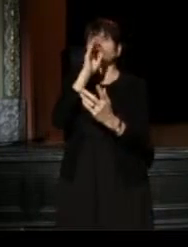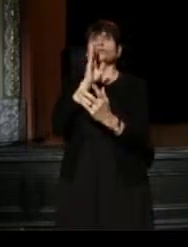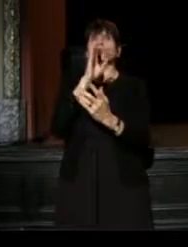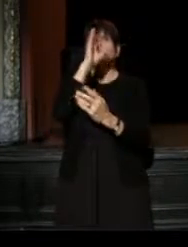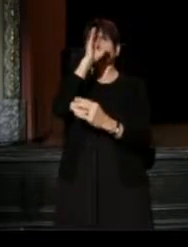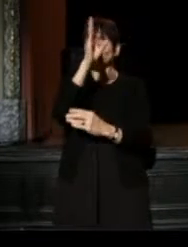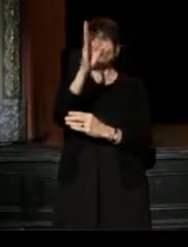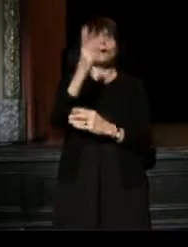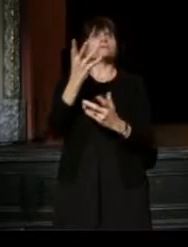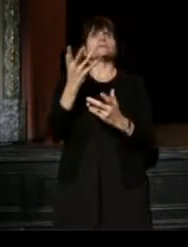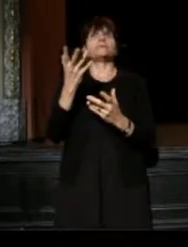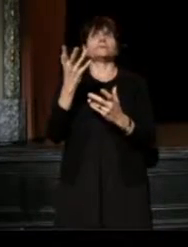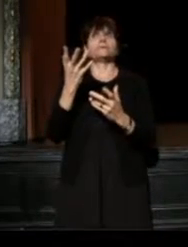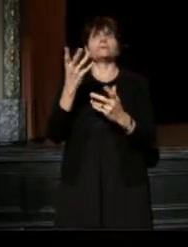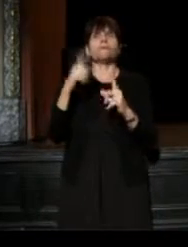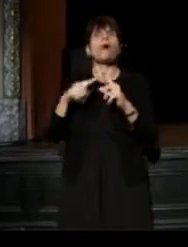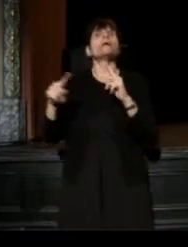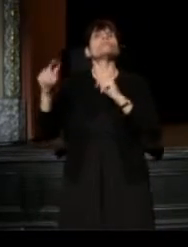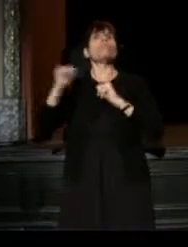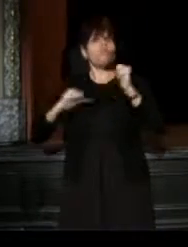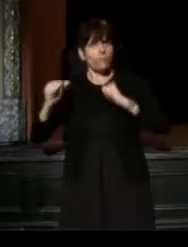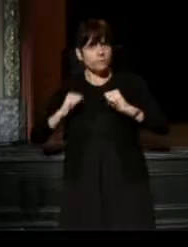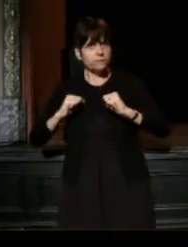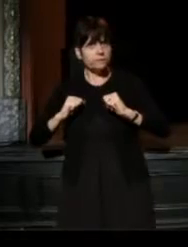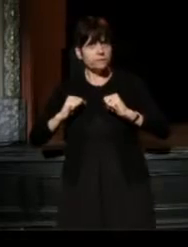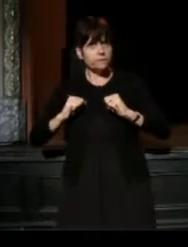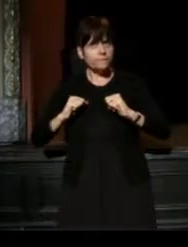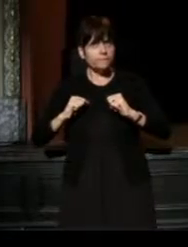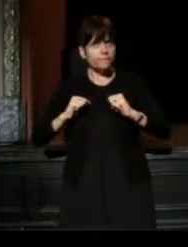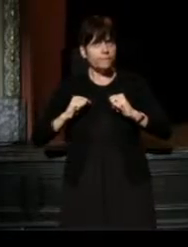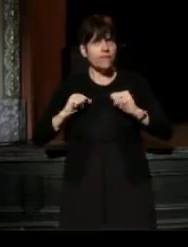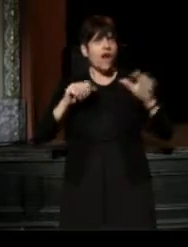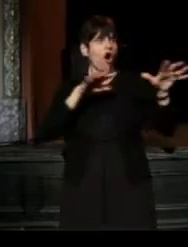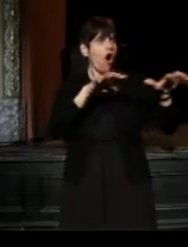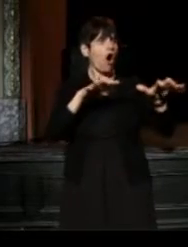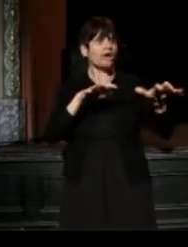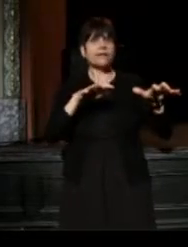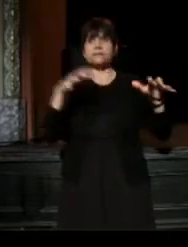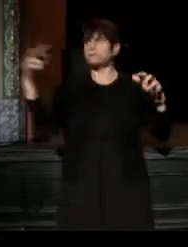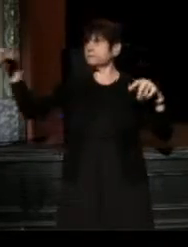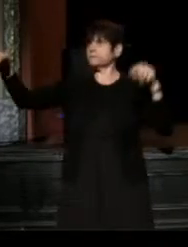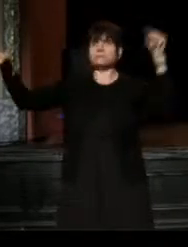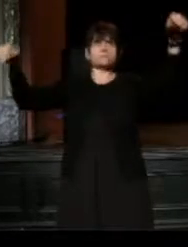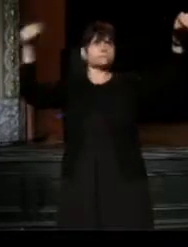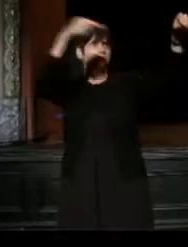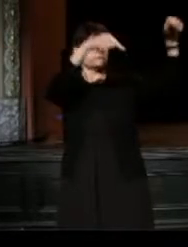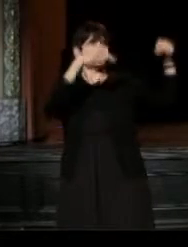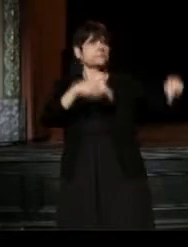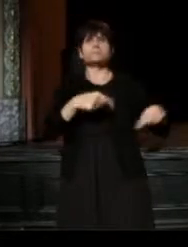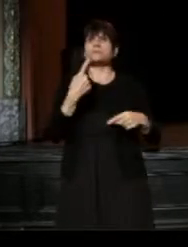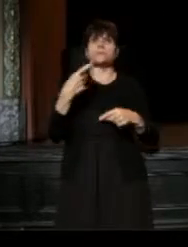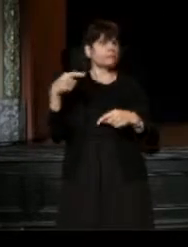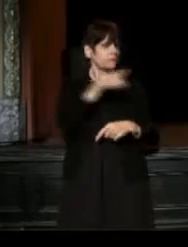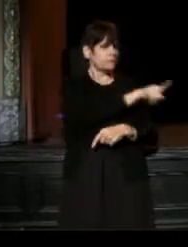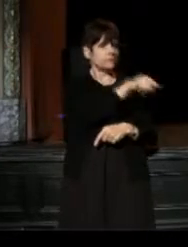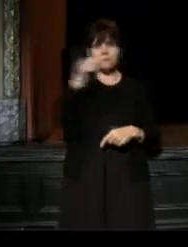is that our audience would be wherever we are. If we make thrilling, important work